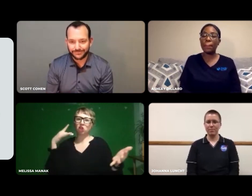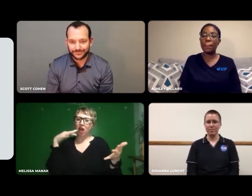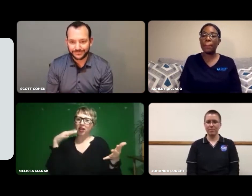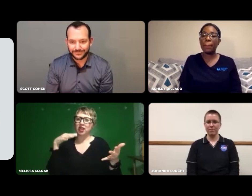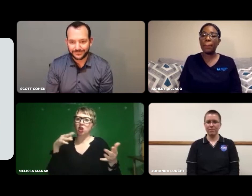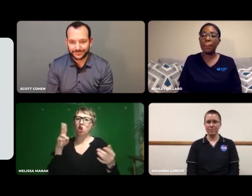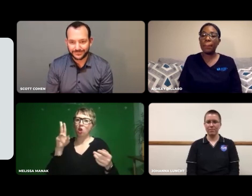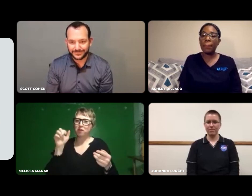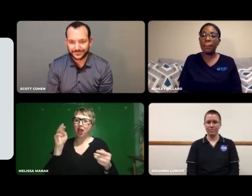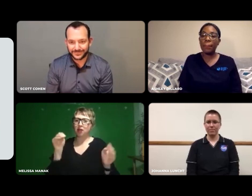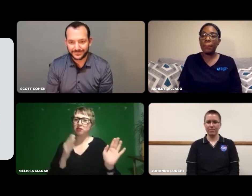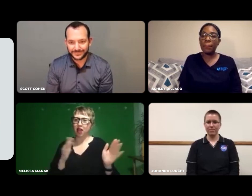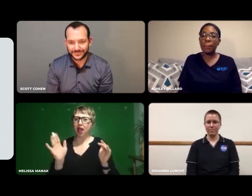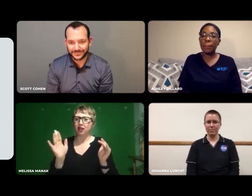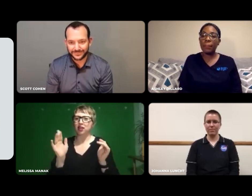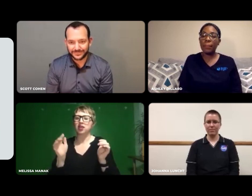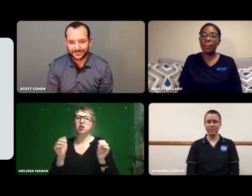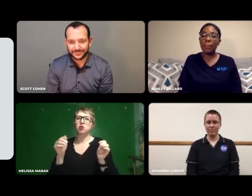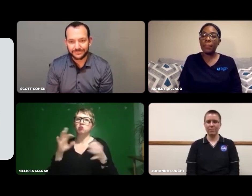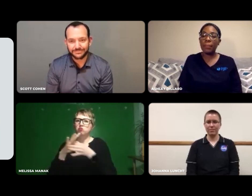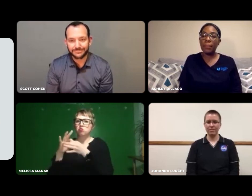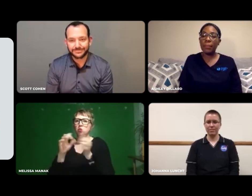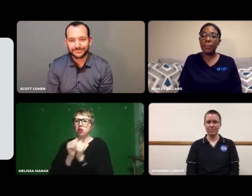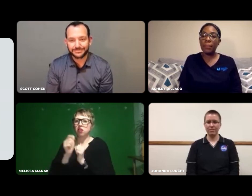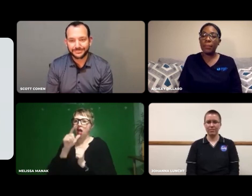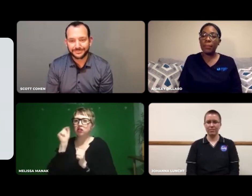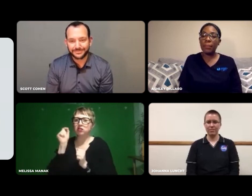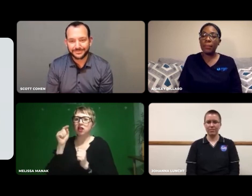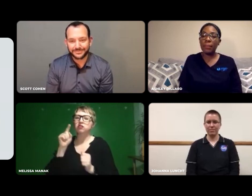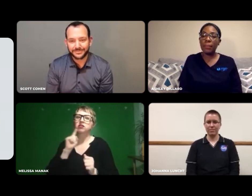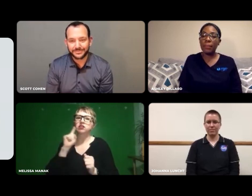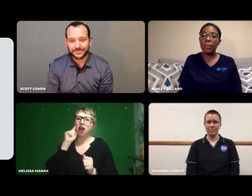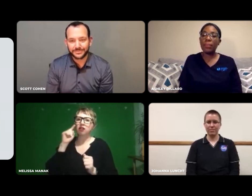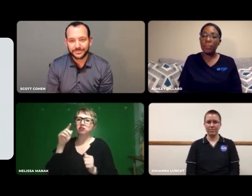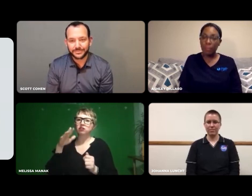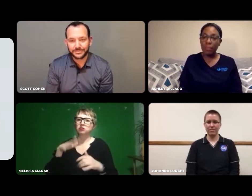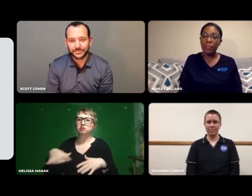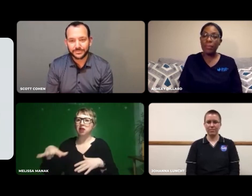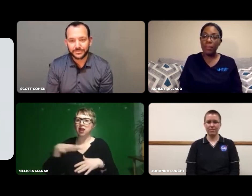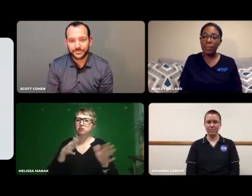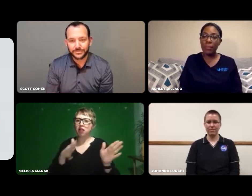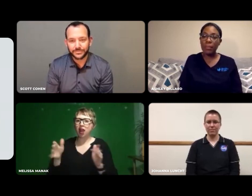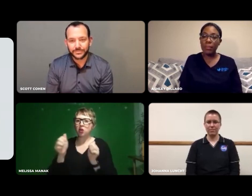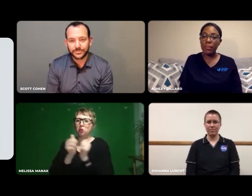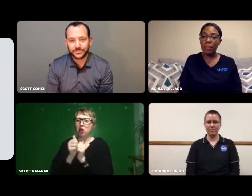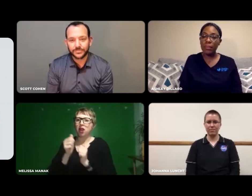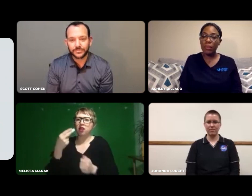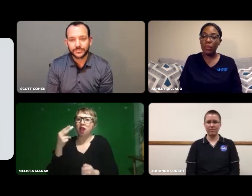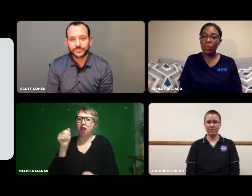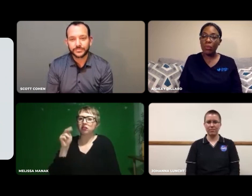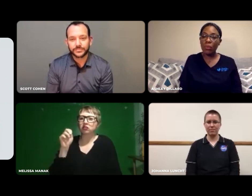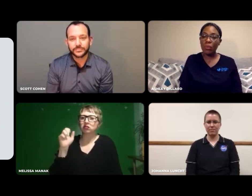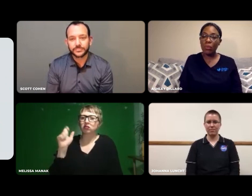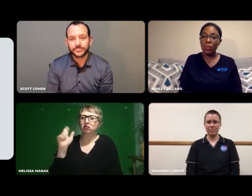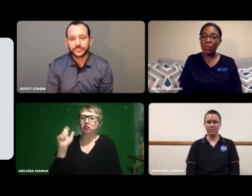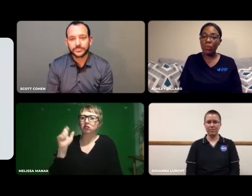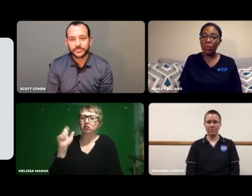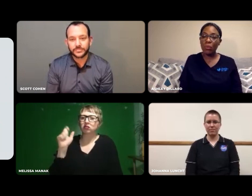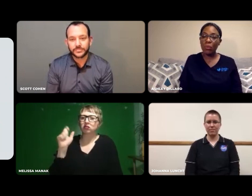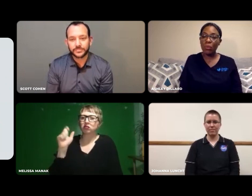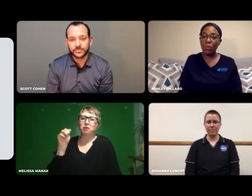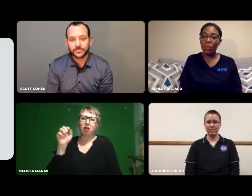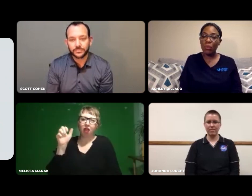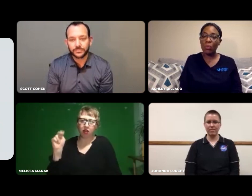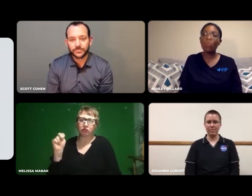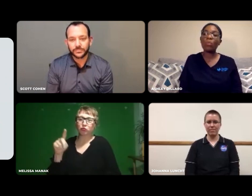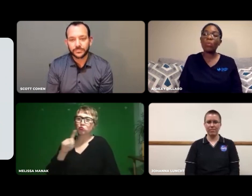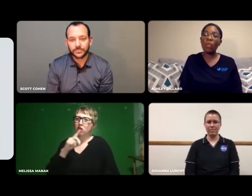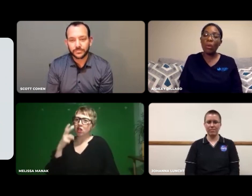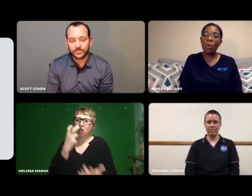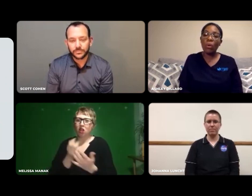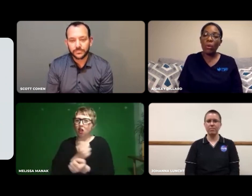I was studying Deaf Space planning with Hansel Bowman at Gallaudet.